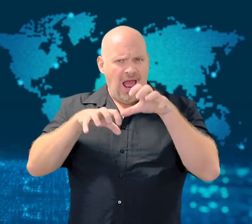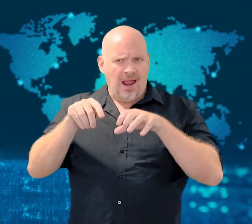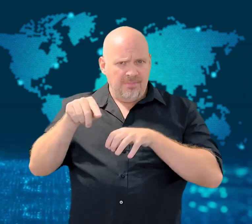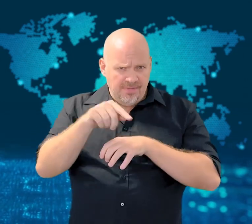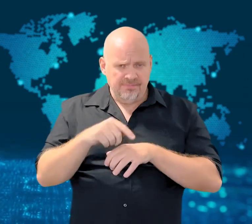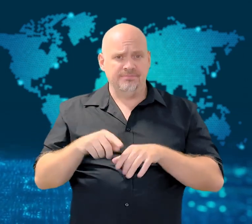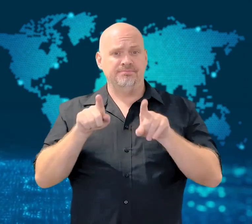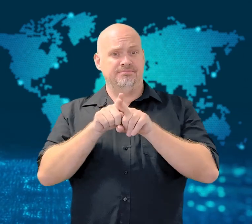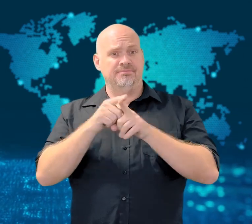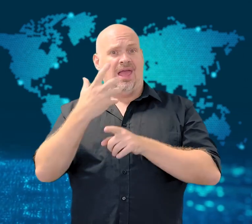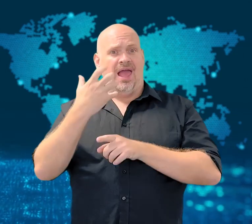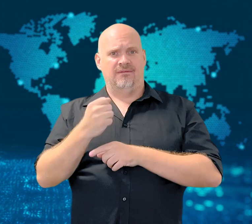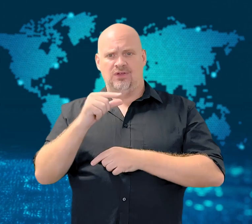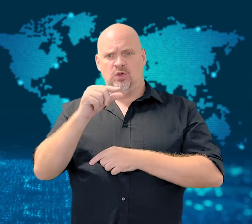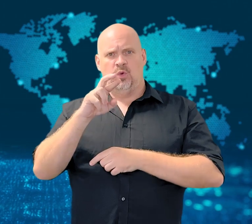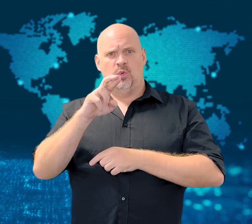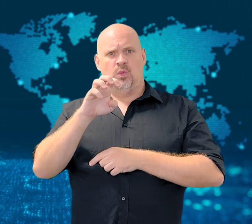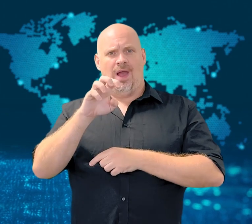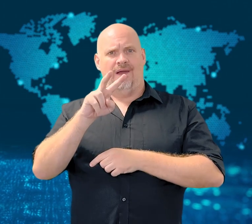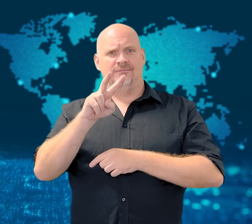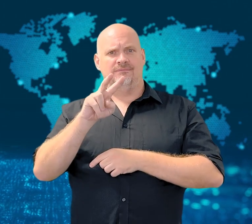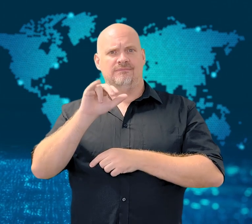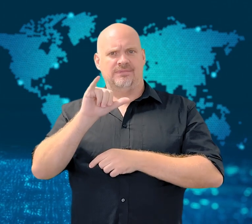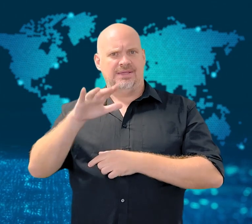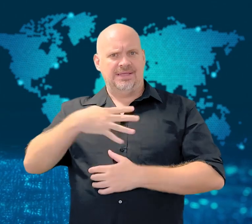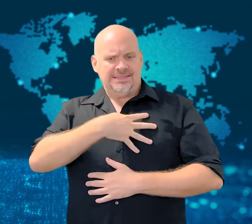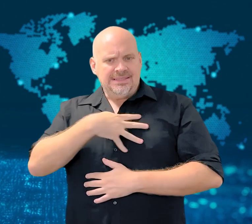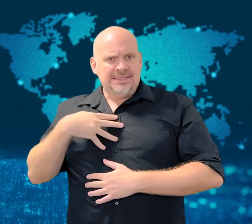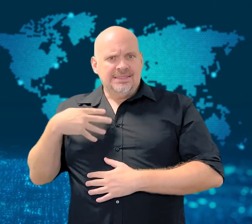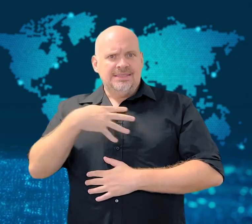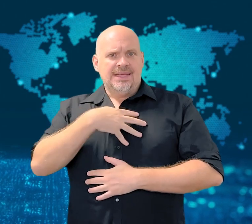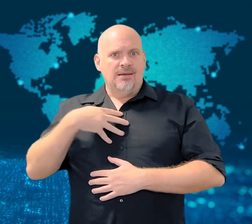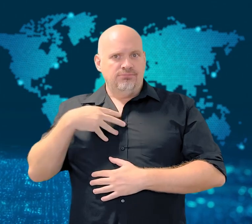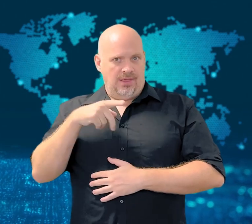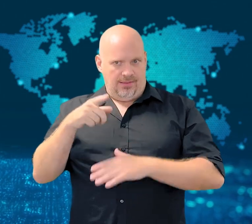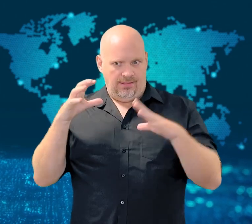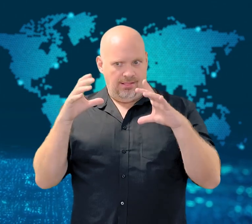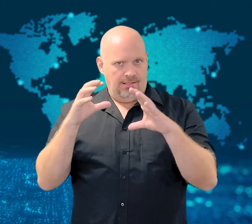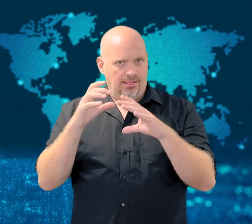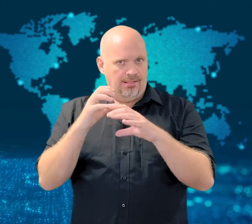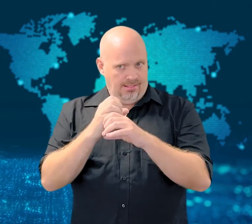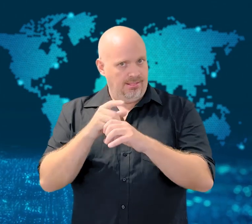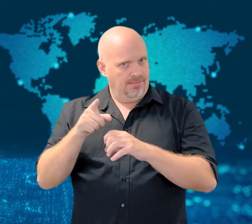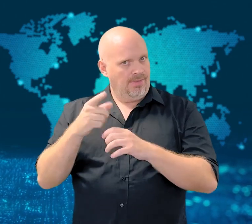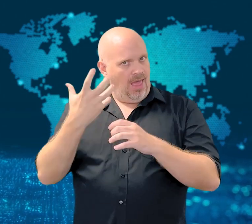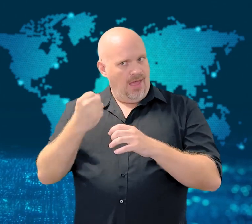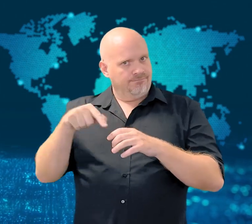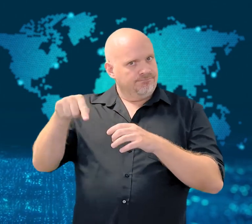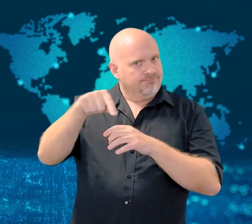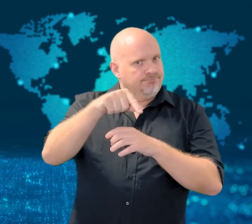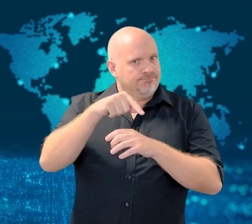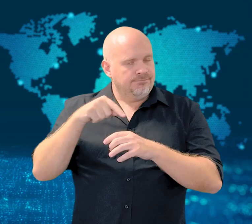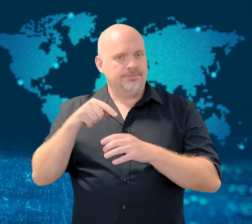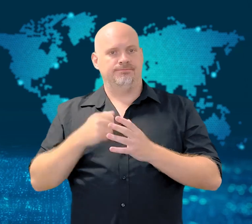lions, hyenas, elephants, and other animals.